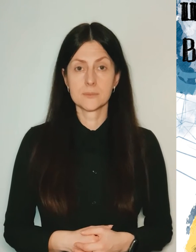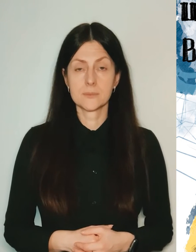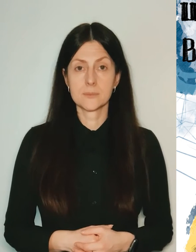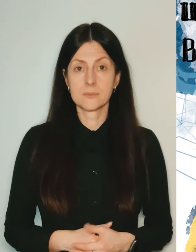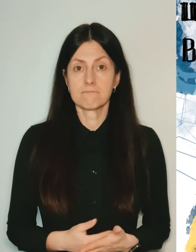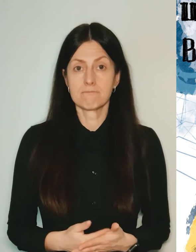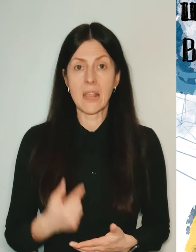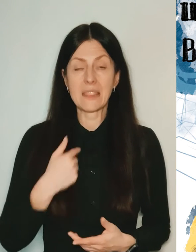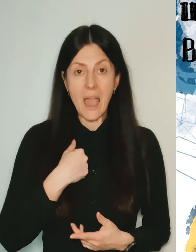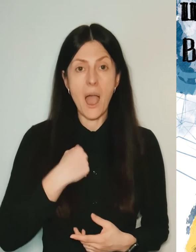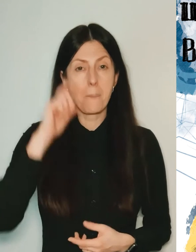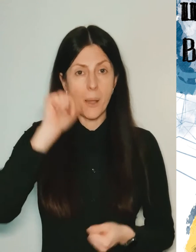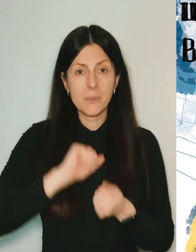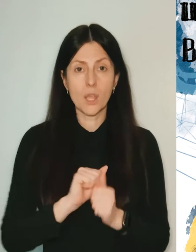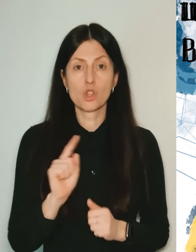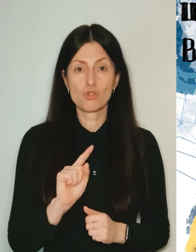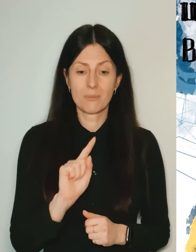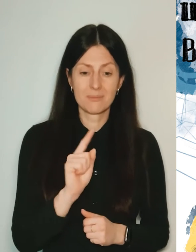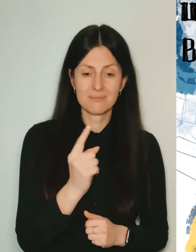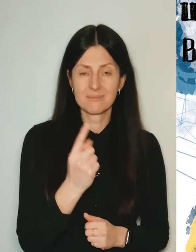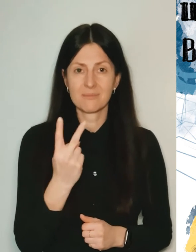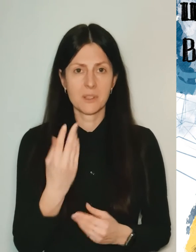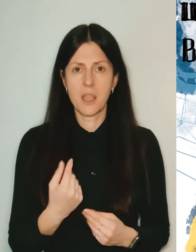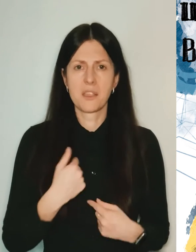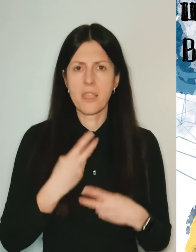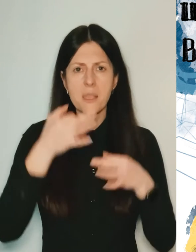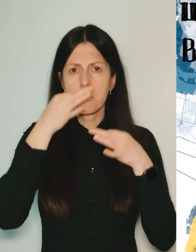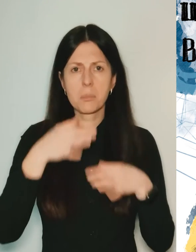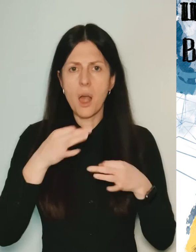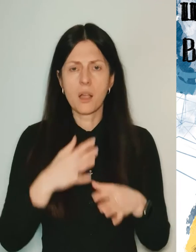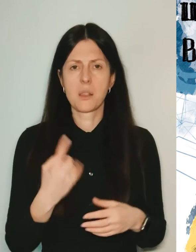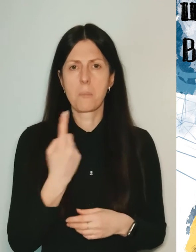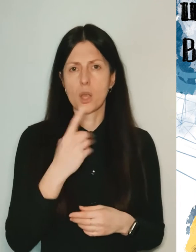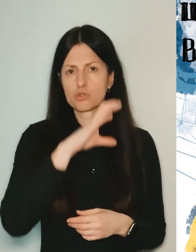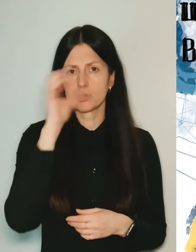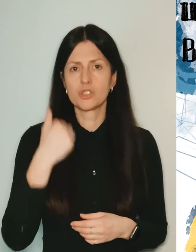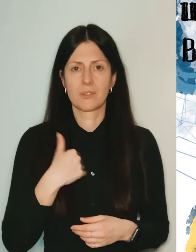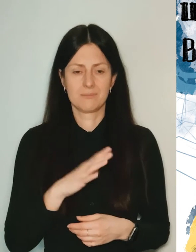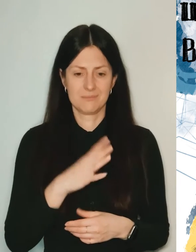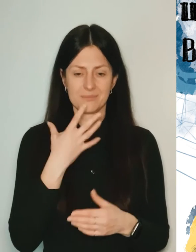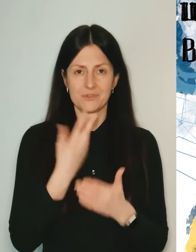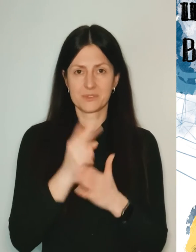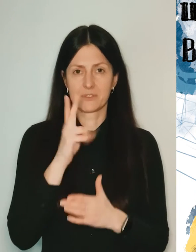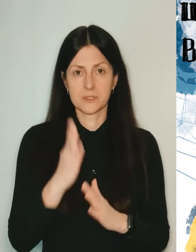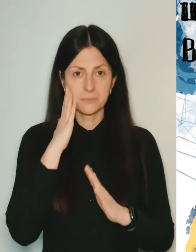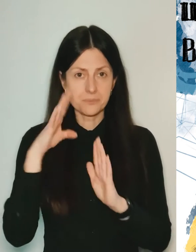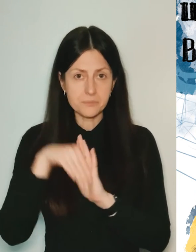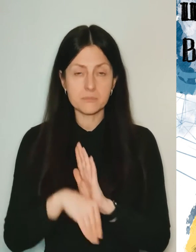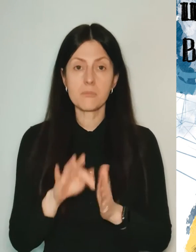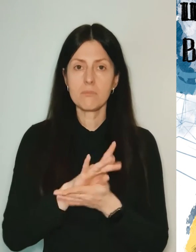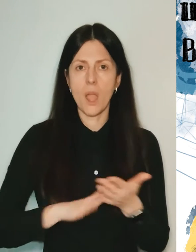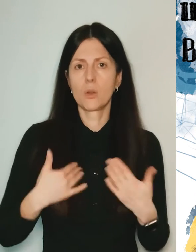I remember that the first two days I did not cry, nothing, the first night I slept in my apartment, then I spent the night in a bomb shelter.